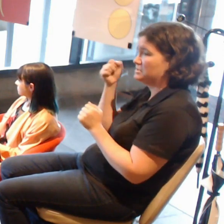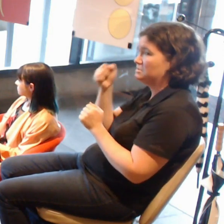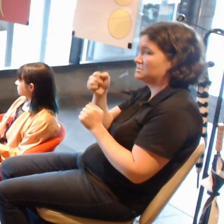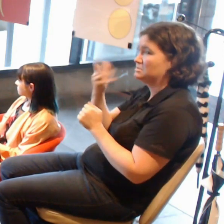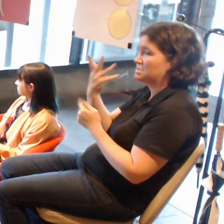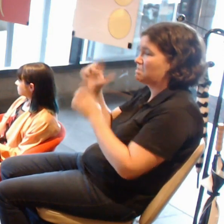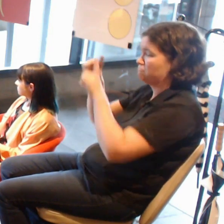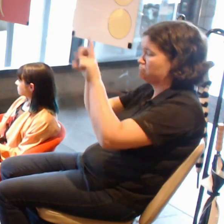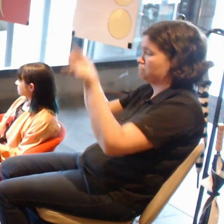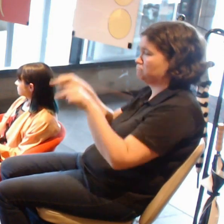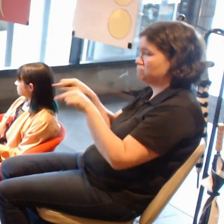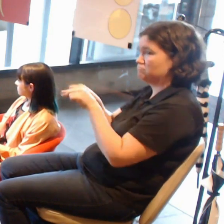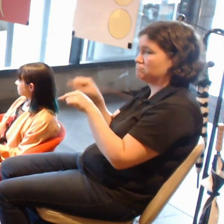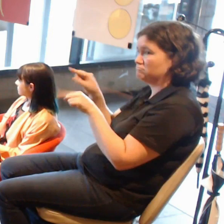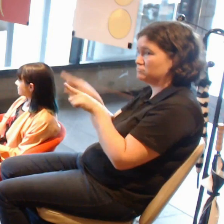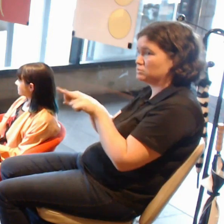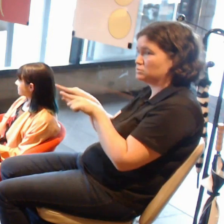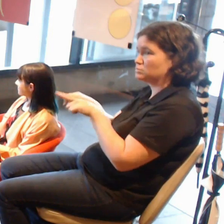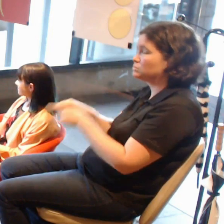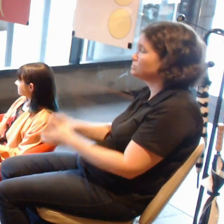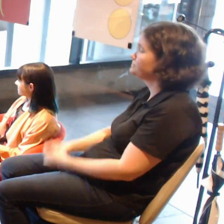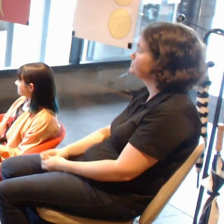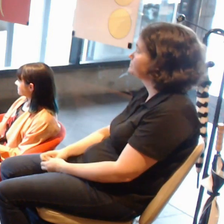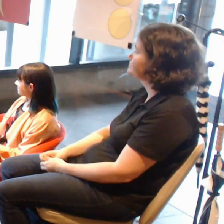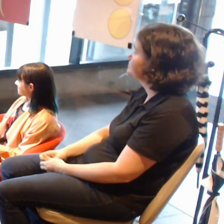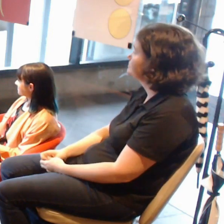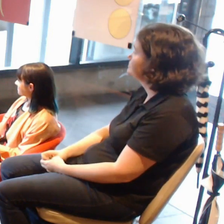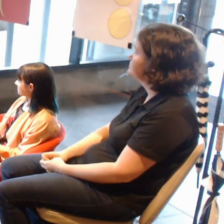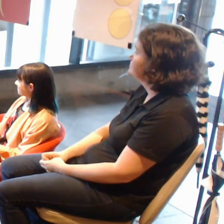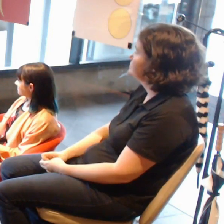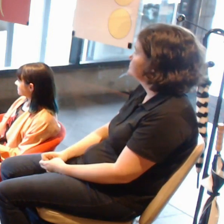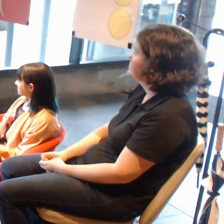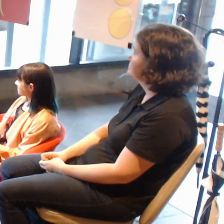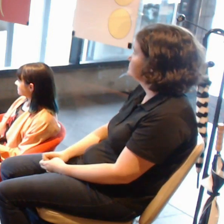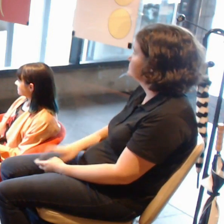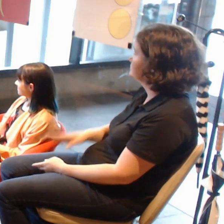Alright. Jaklyn, I might jump over to you.